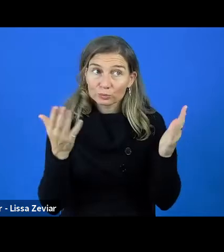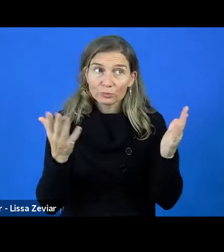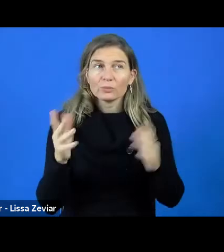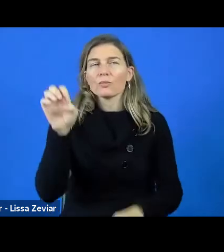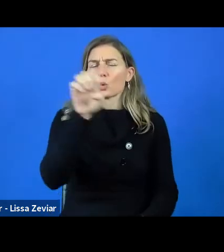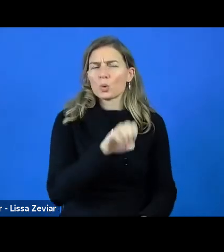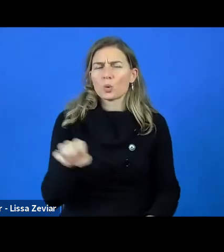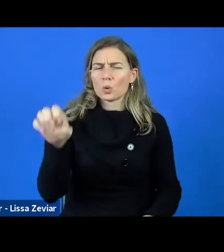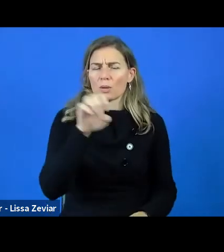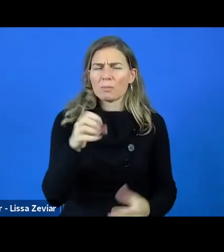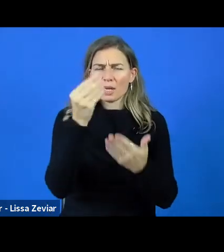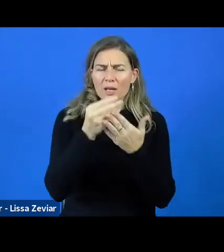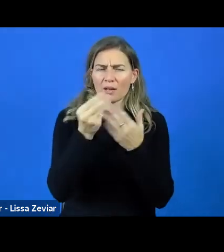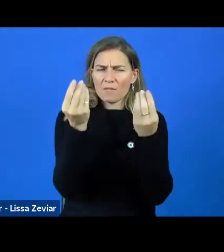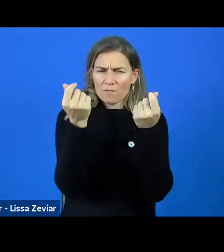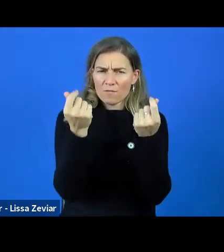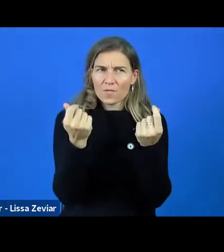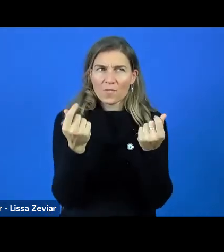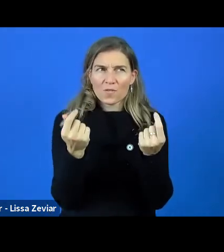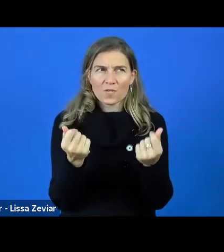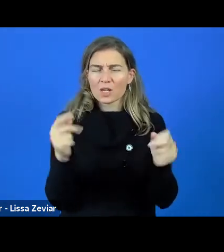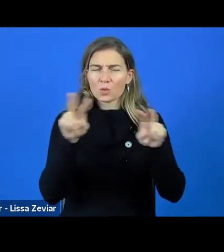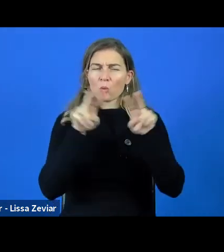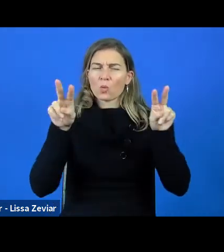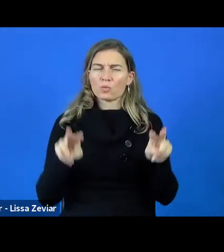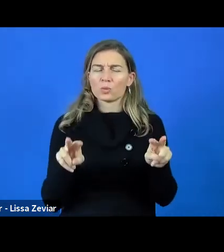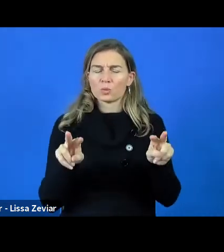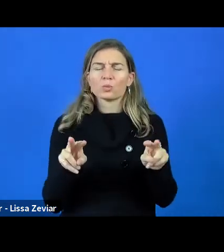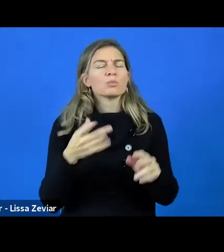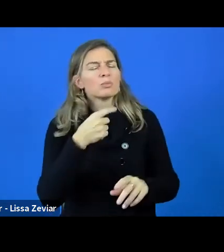I've chosen the relevant programmes, for the disability sector